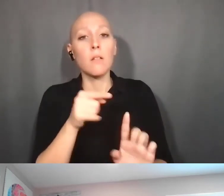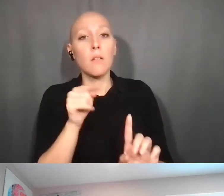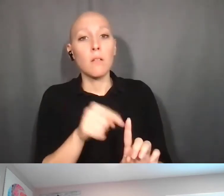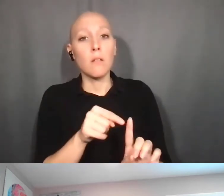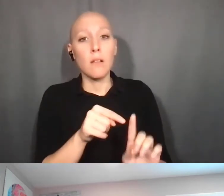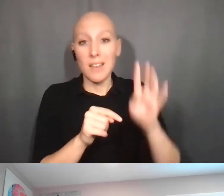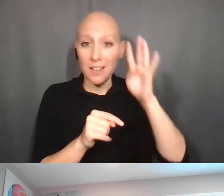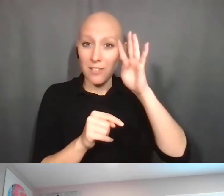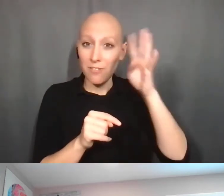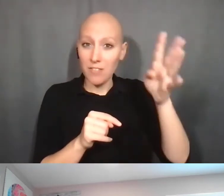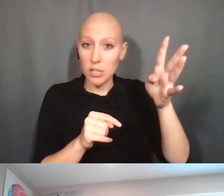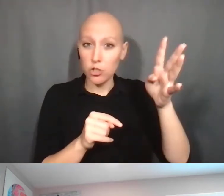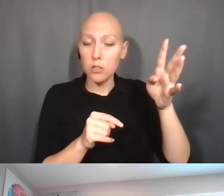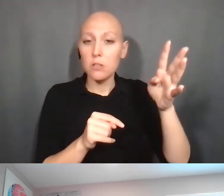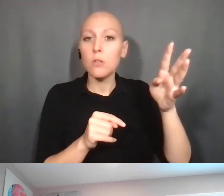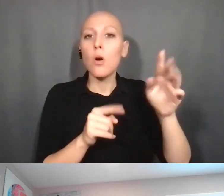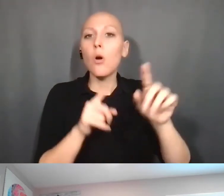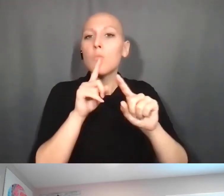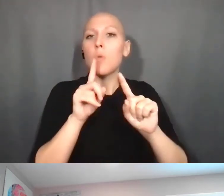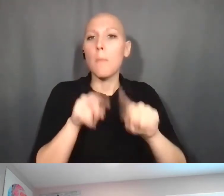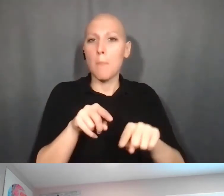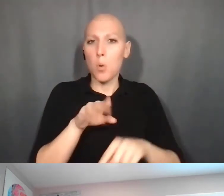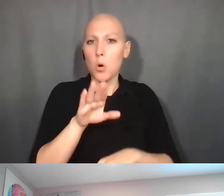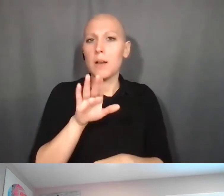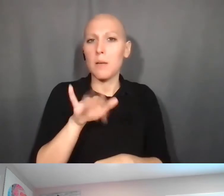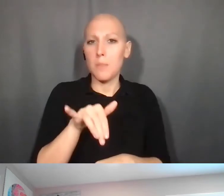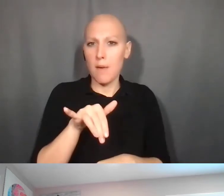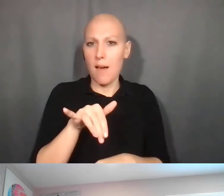that's giving up the grant for the ... For the period that they managed it?